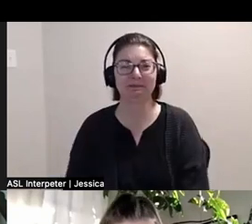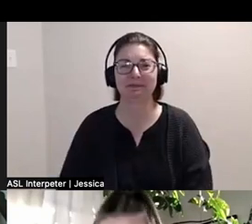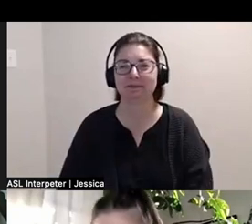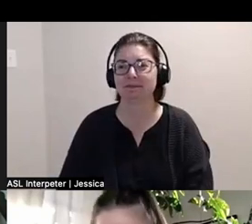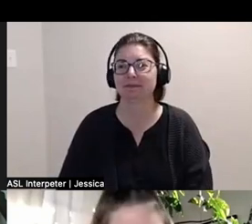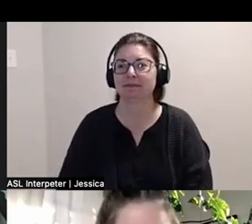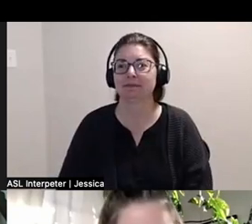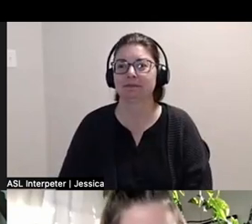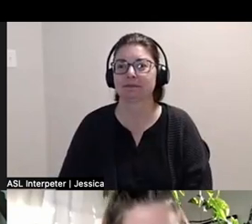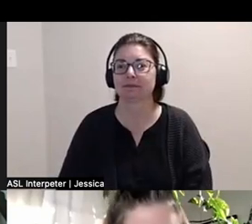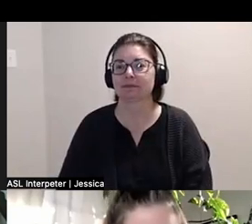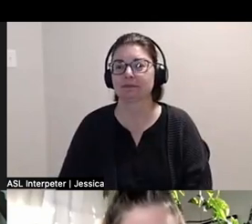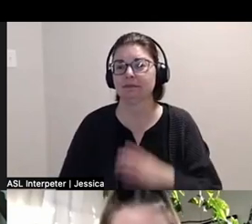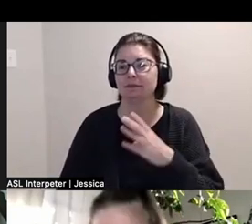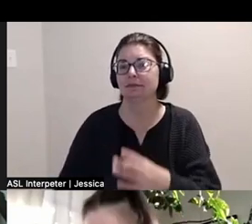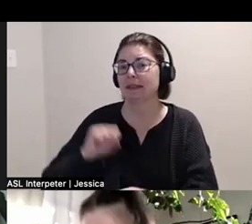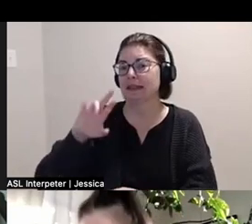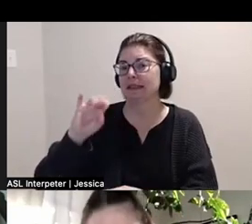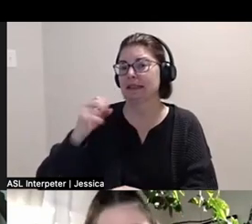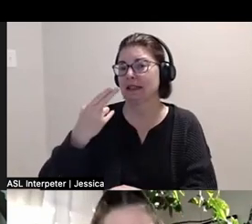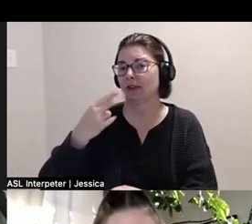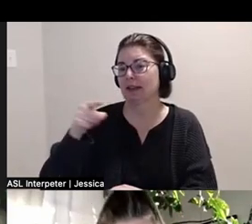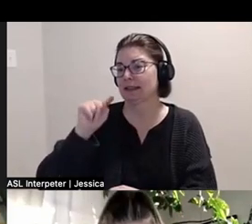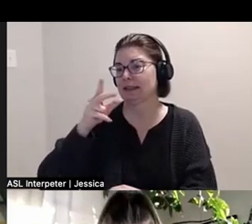Sarah-Tai: Thank you. Chelsey. I think next we'll go to Alex.